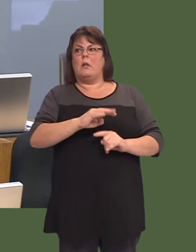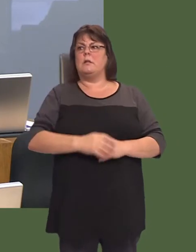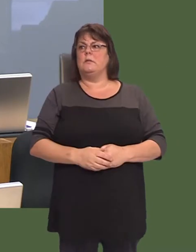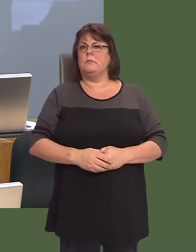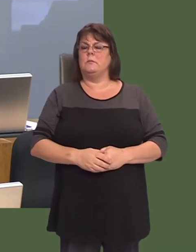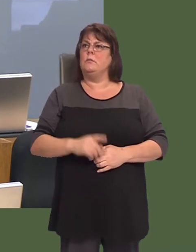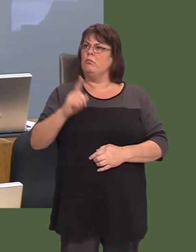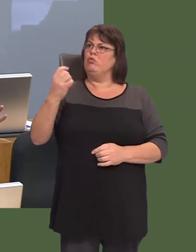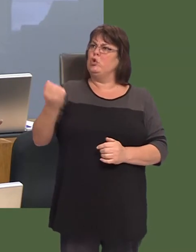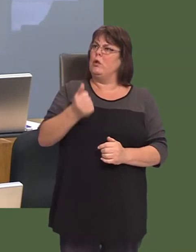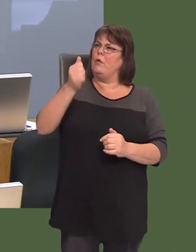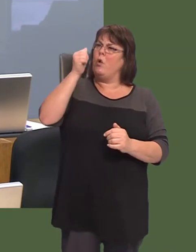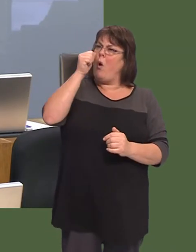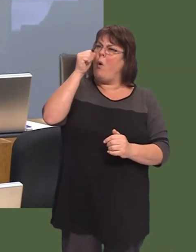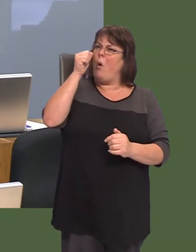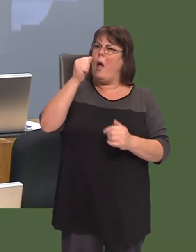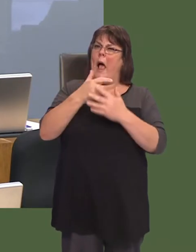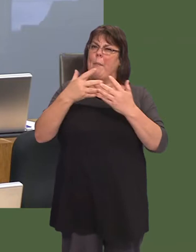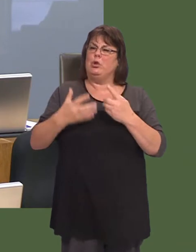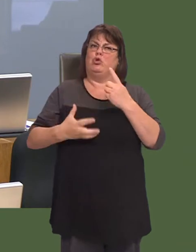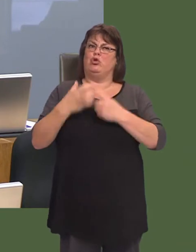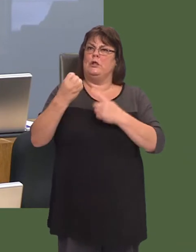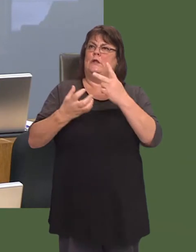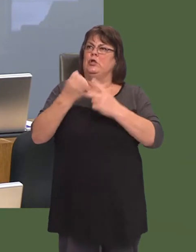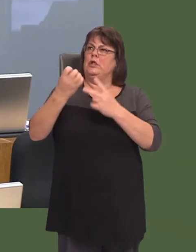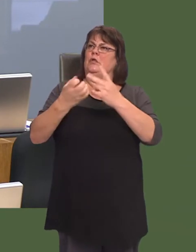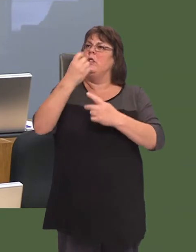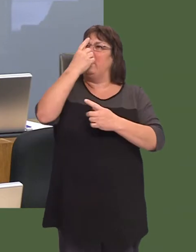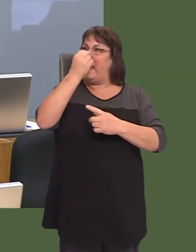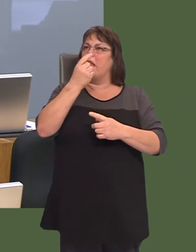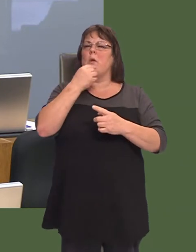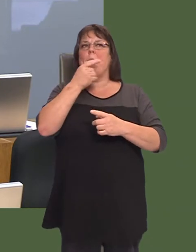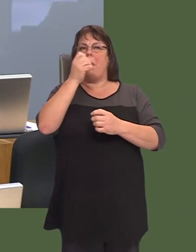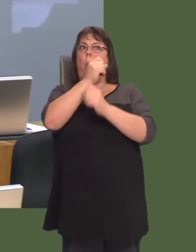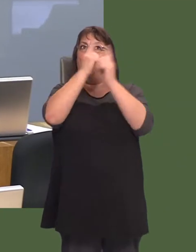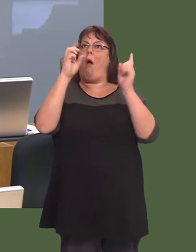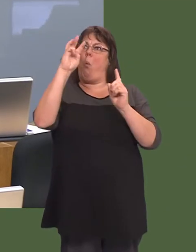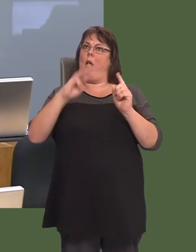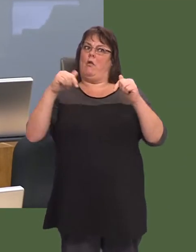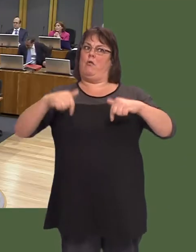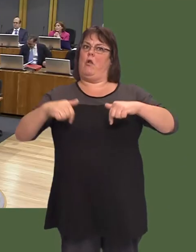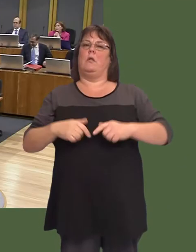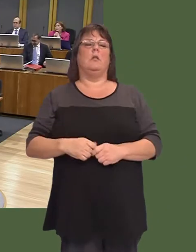and you should really learn the lessons about how much a Government can do to market the nation as a whole. Carwyn Jones: Very much so.